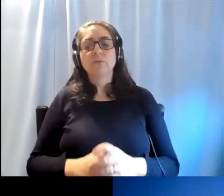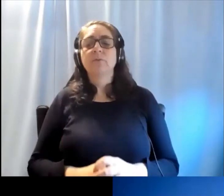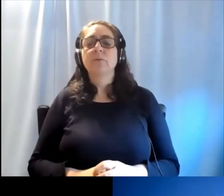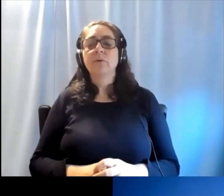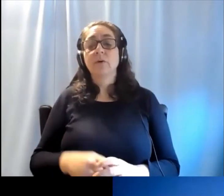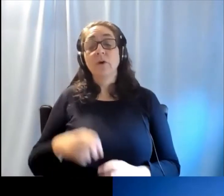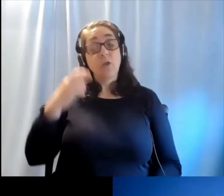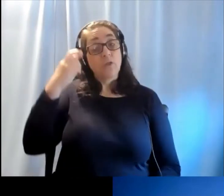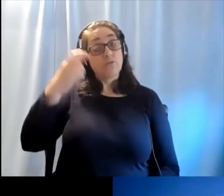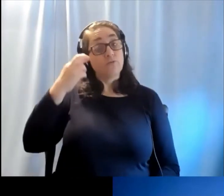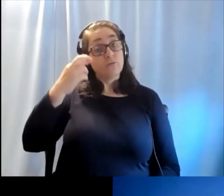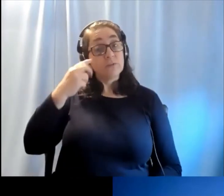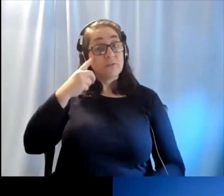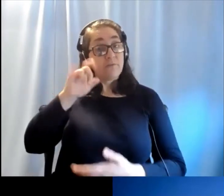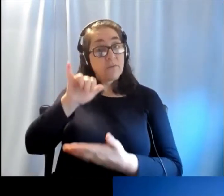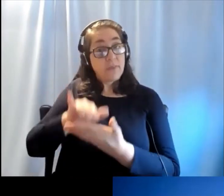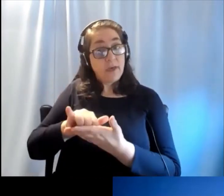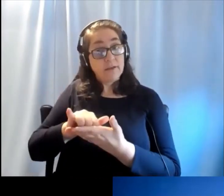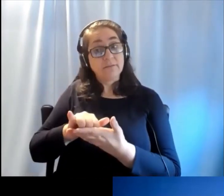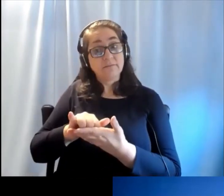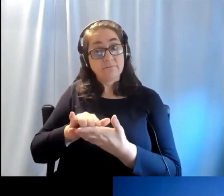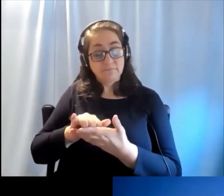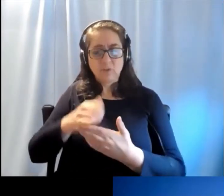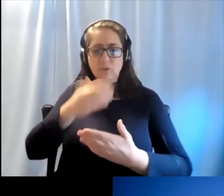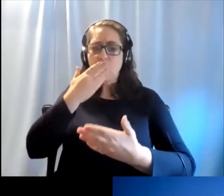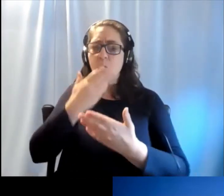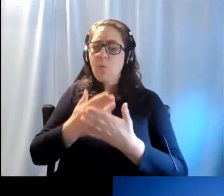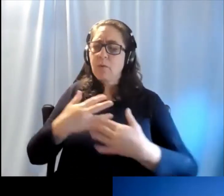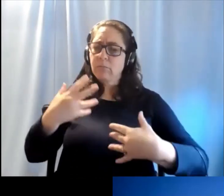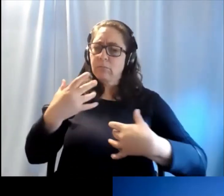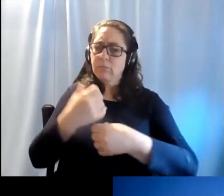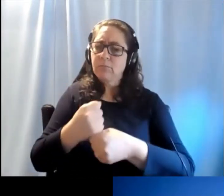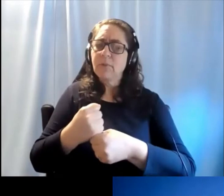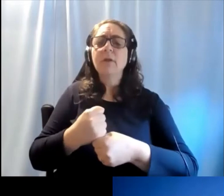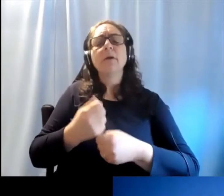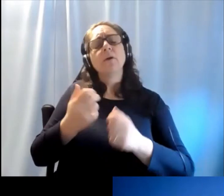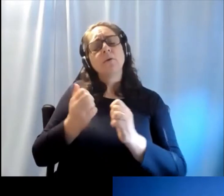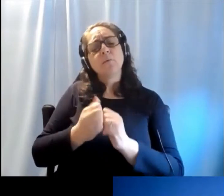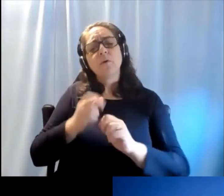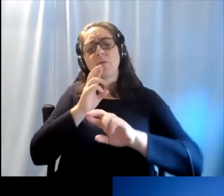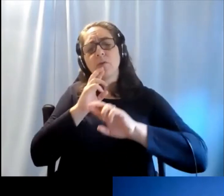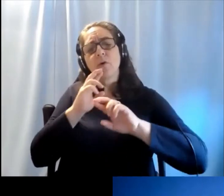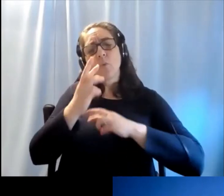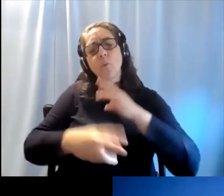And if you look at the rational the reason for this is well summarized in the world report